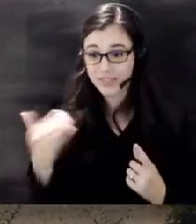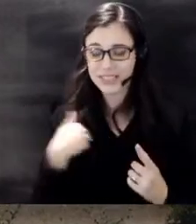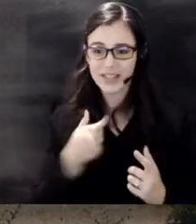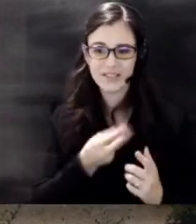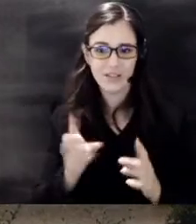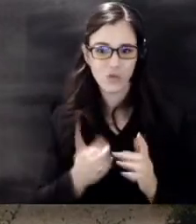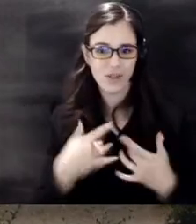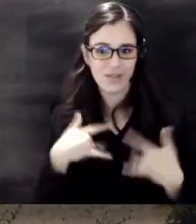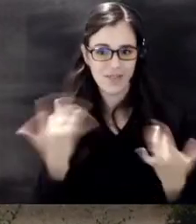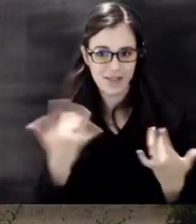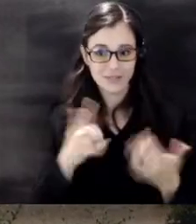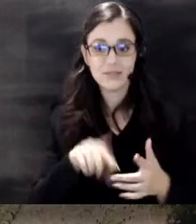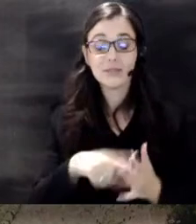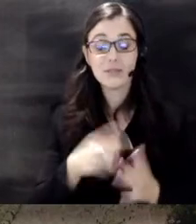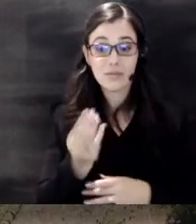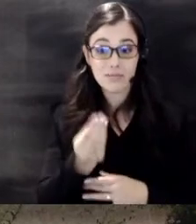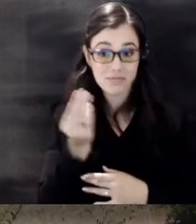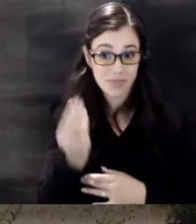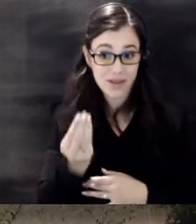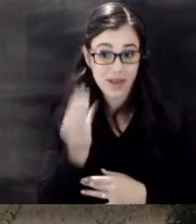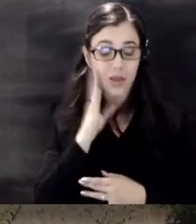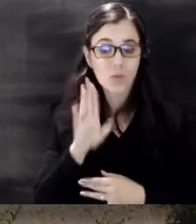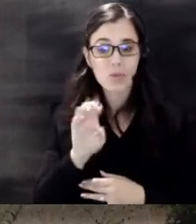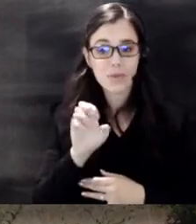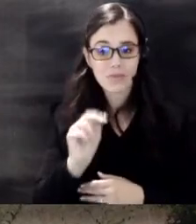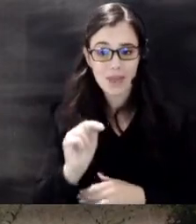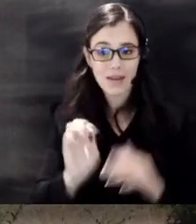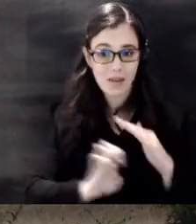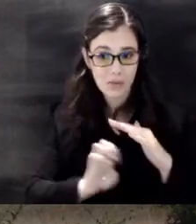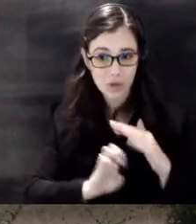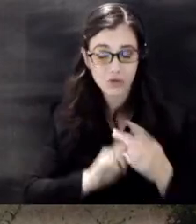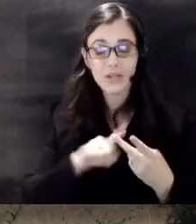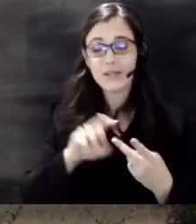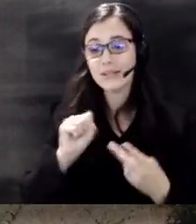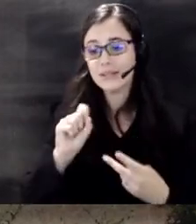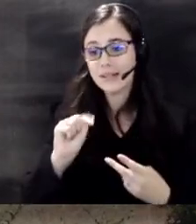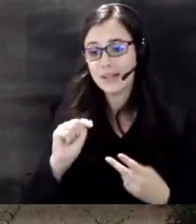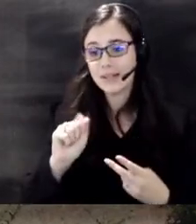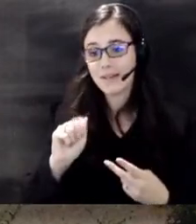we will be at Benton Elementary and St Ann's Catholic school with our mobile prevention unit